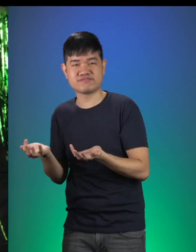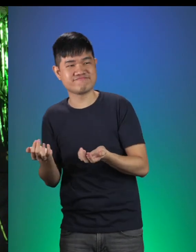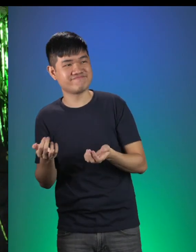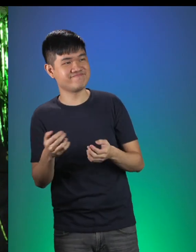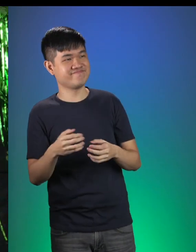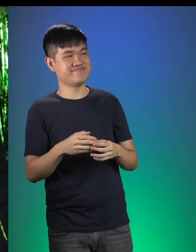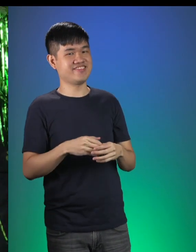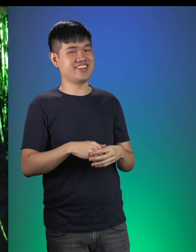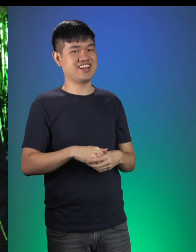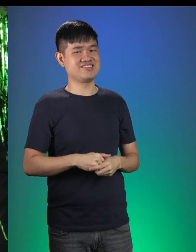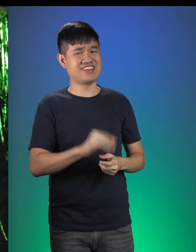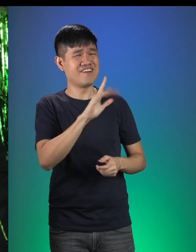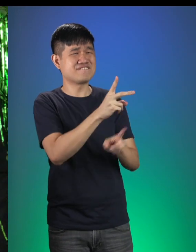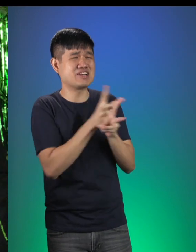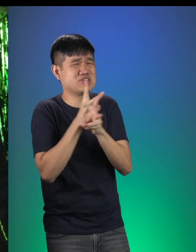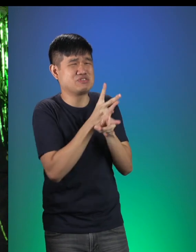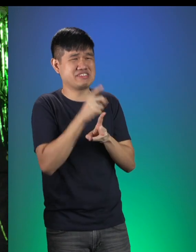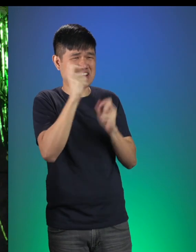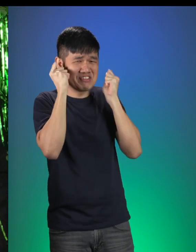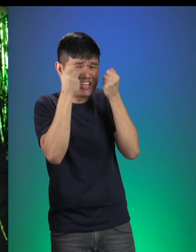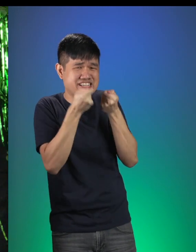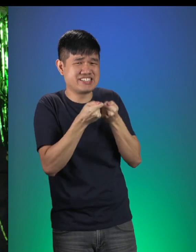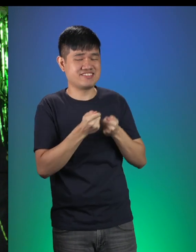Little Gruff: Be careful Little Red! Little Red: Hello Little Gruff!